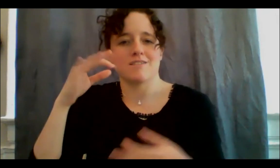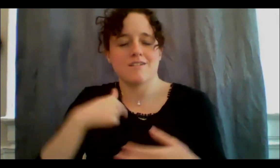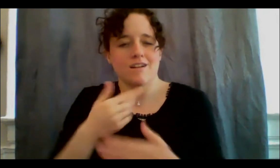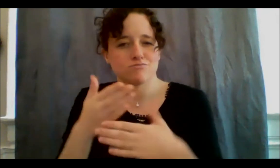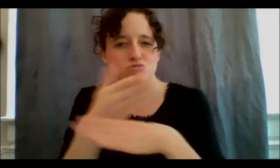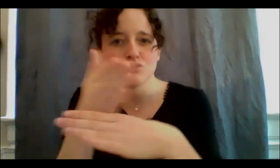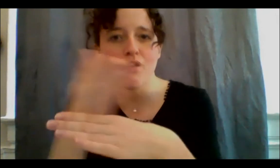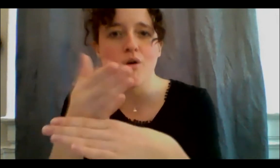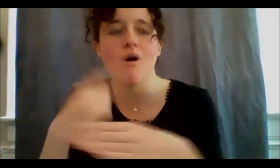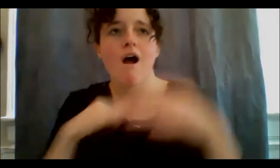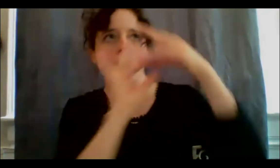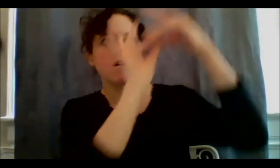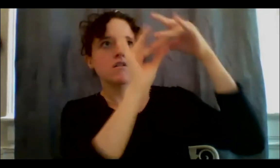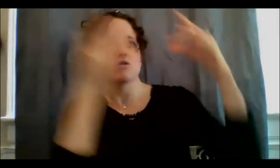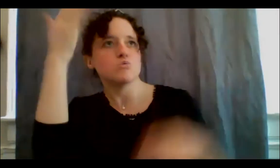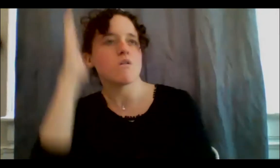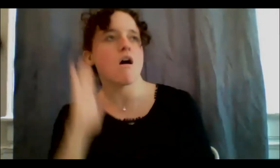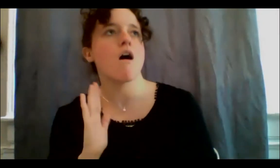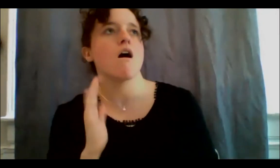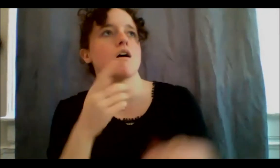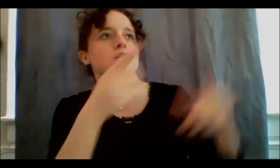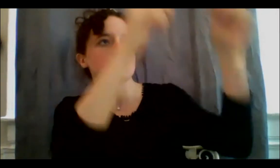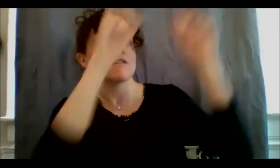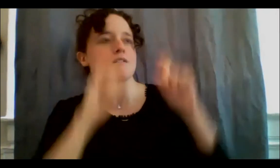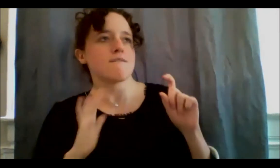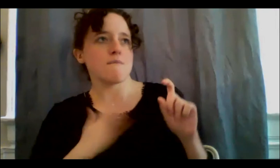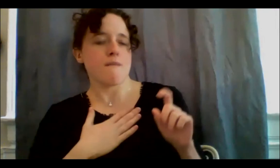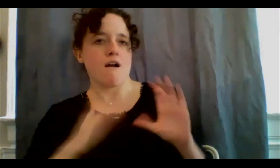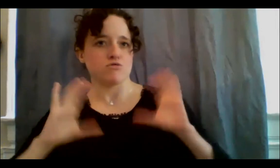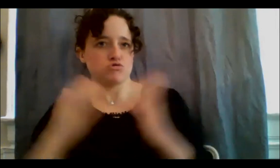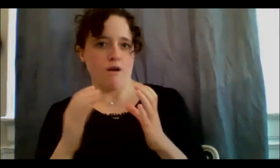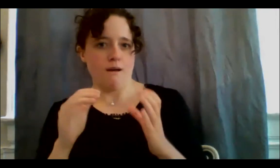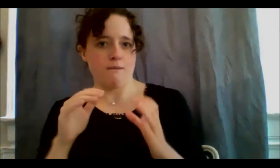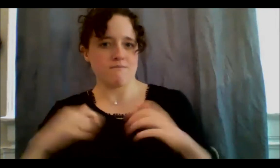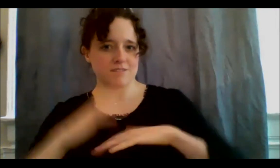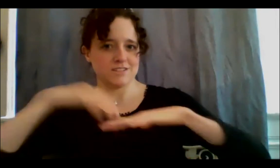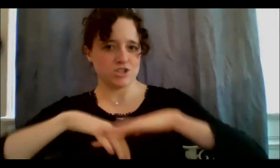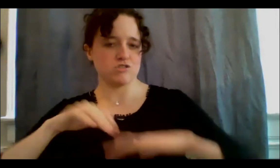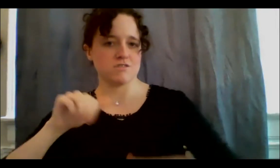gave to the Anishinaabe and Indigenous people, and these plants exist, and this